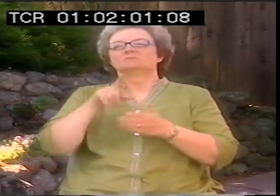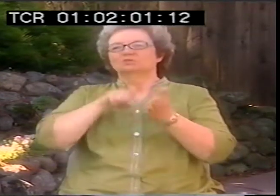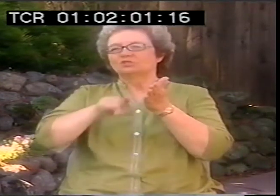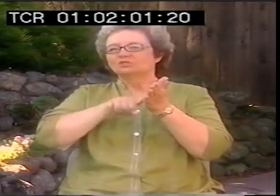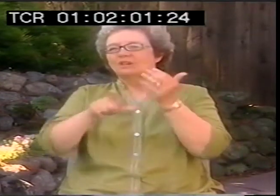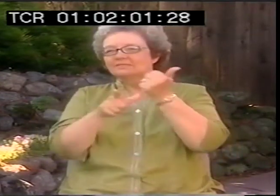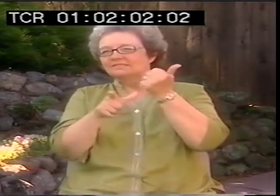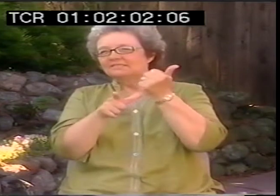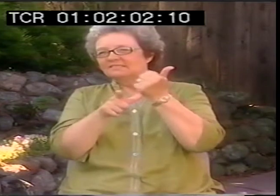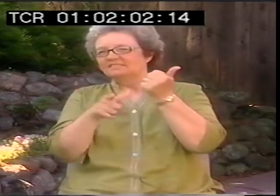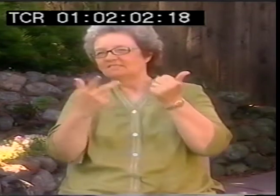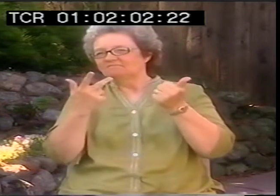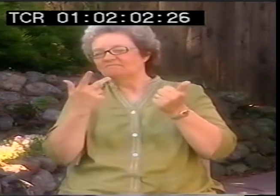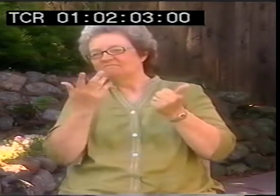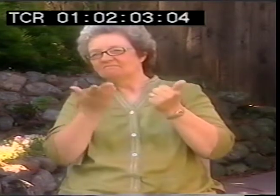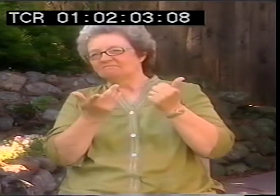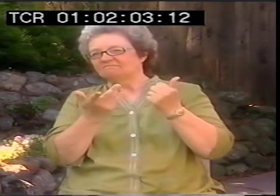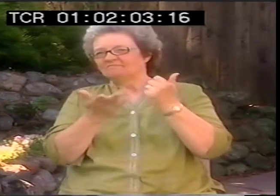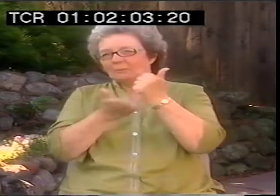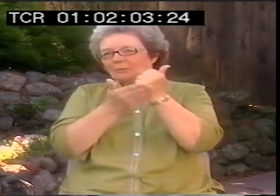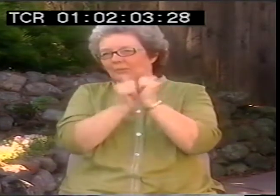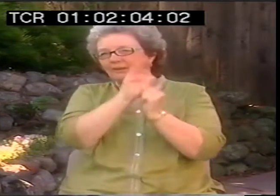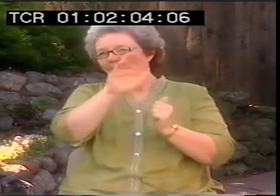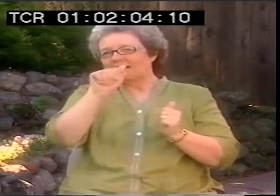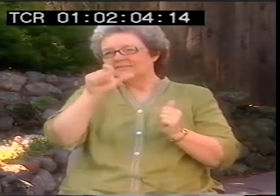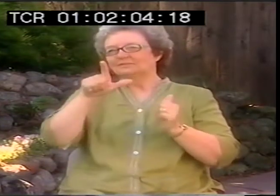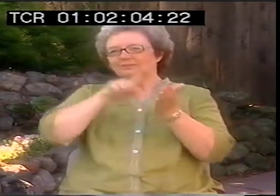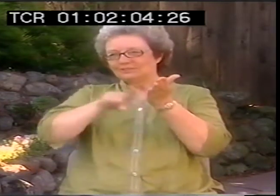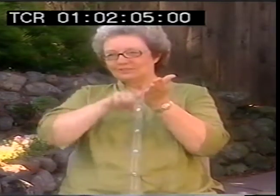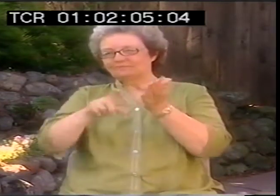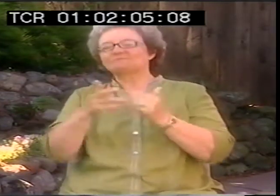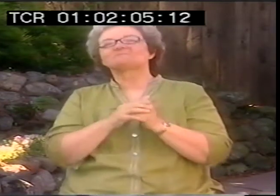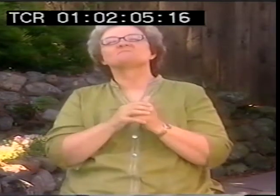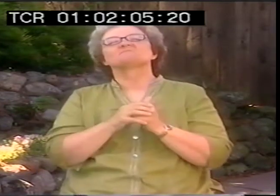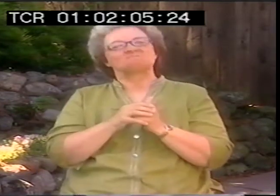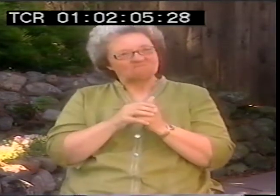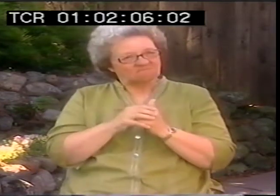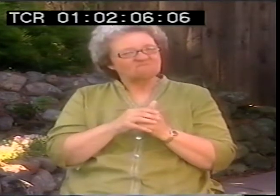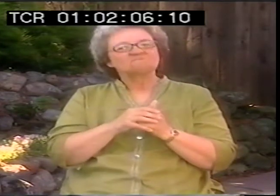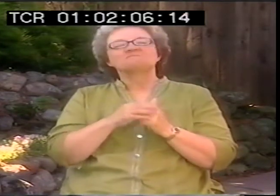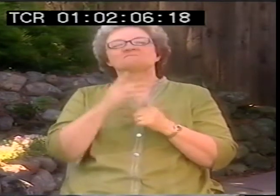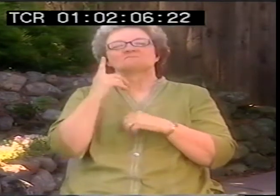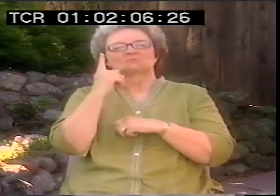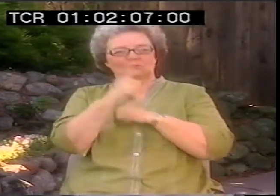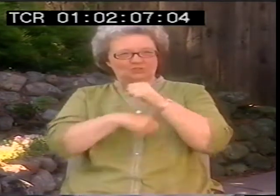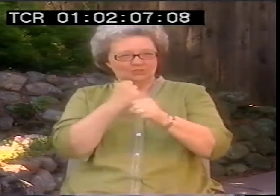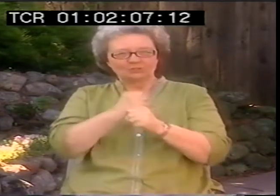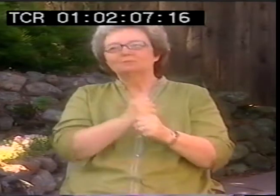And I was a research assistant. I helped with their ASL linguistic research.